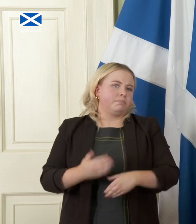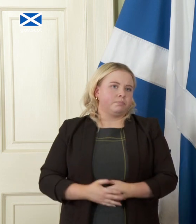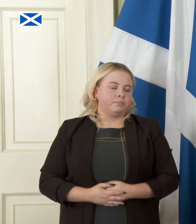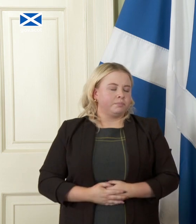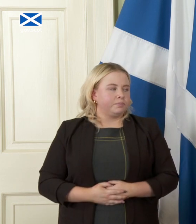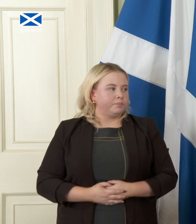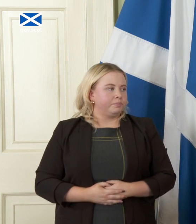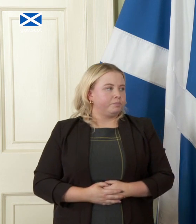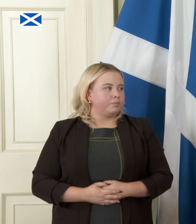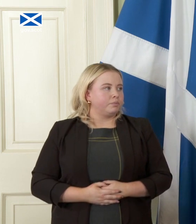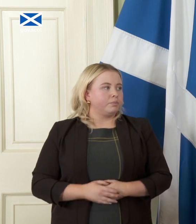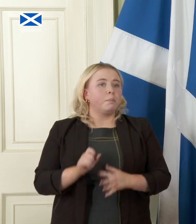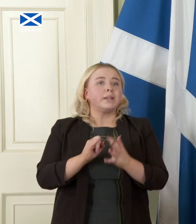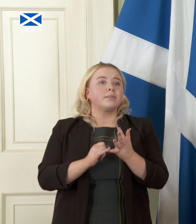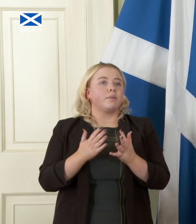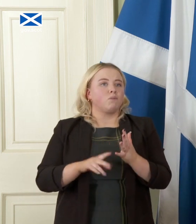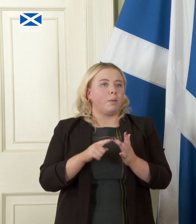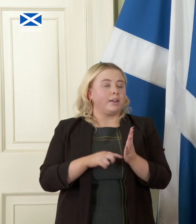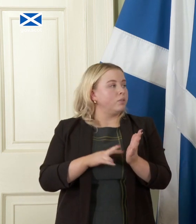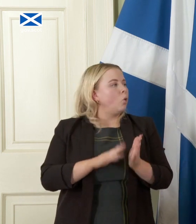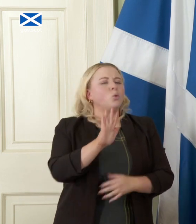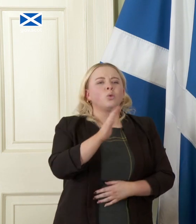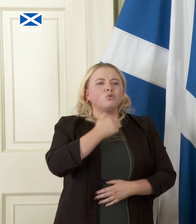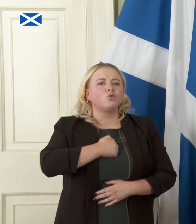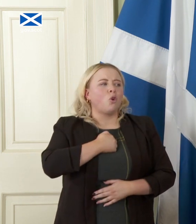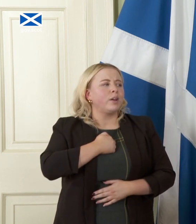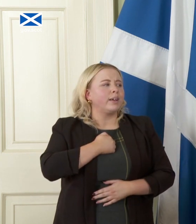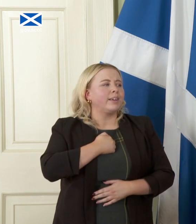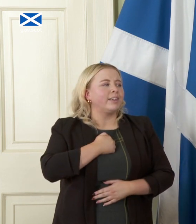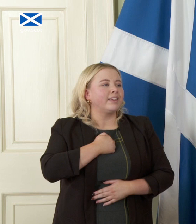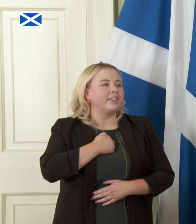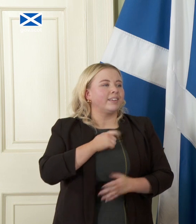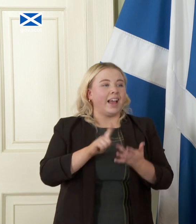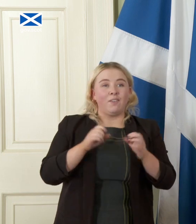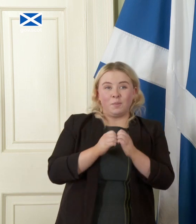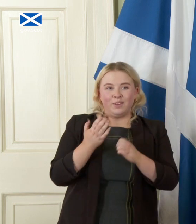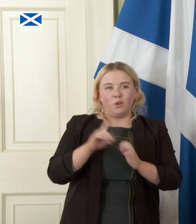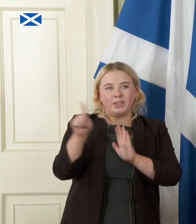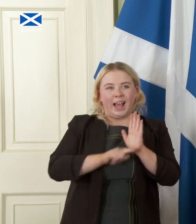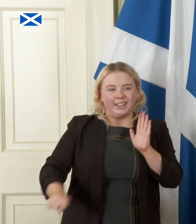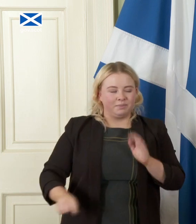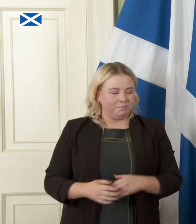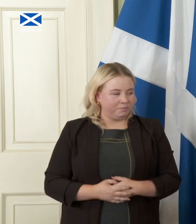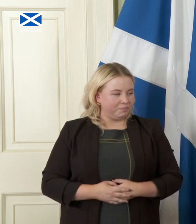Peter Smith from ITV oh no sorry my apologies Peter, Ivor Bennett from Sky I've just missed